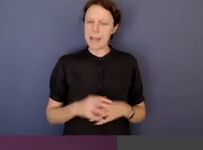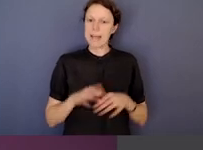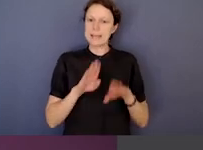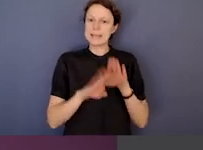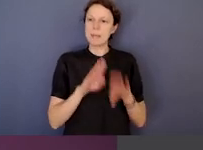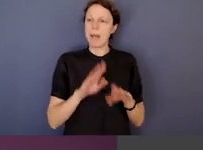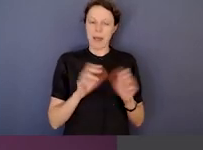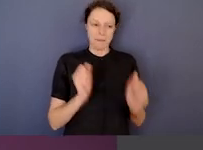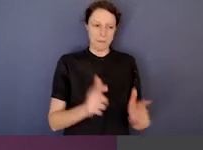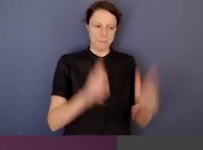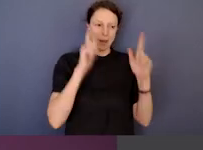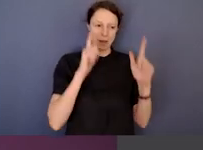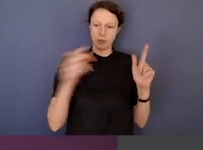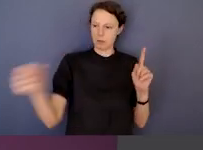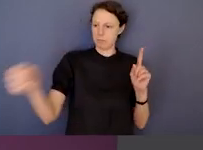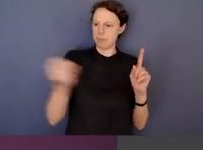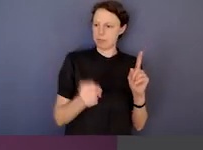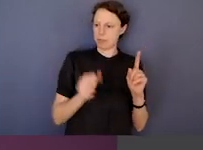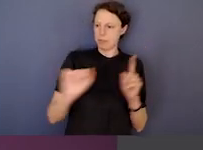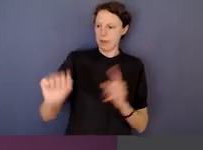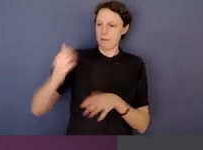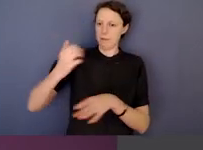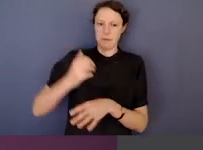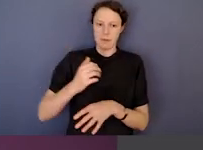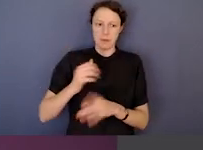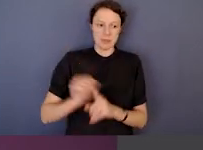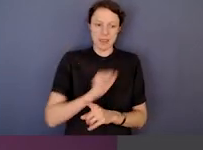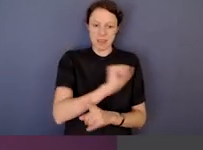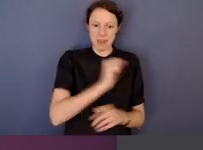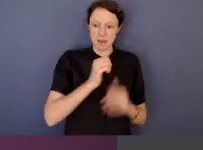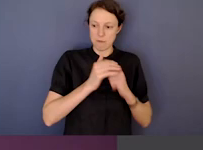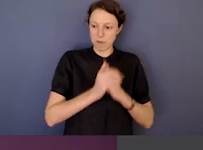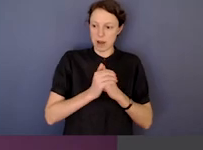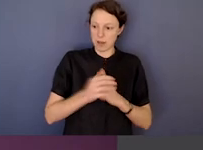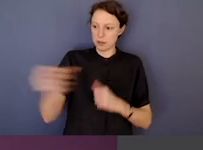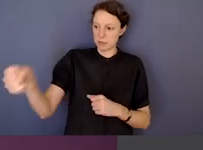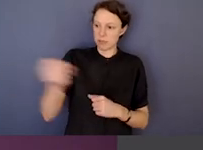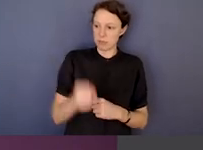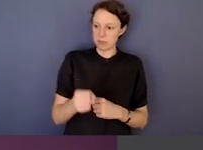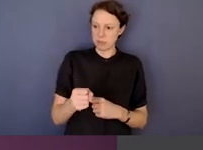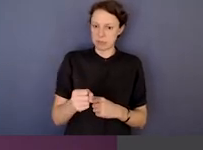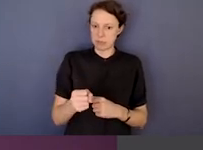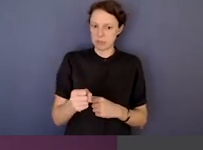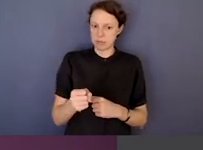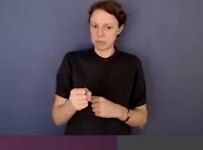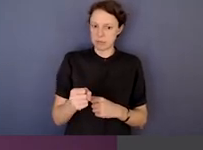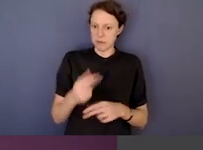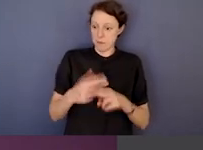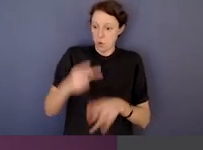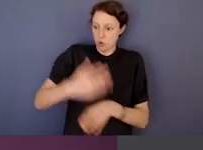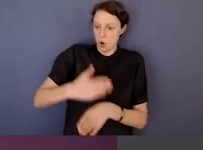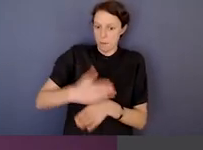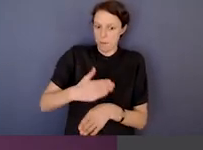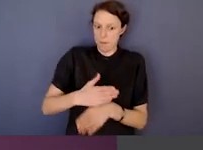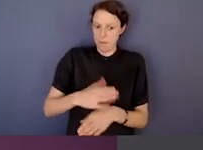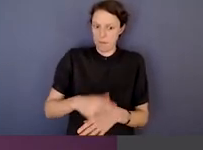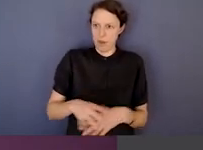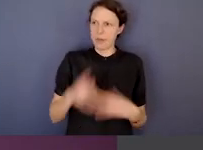a manager who employed their friend in a recruitment process. Well, they were the best person for the job. Why did I have to follow due process?